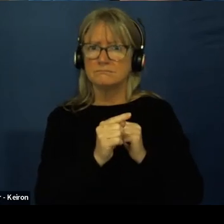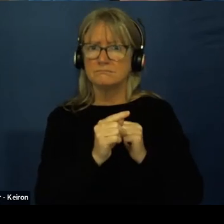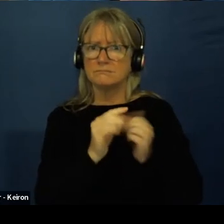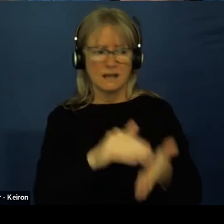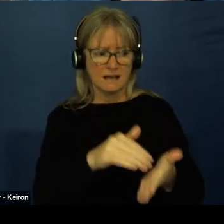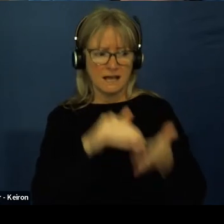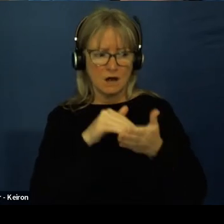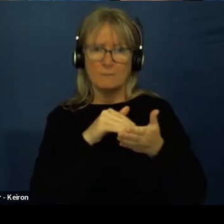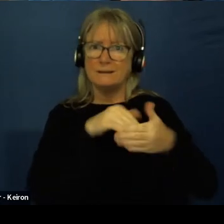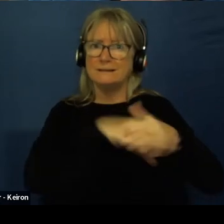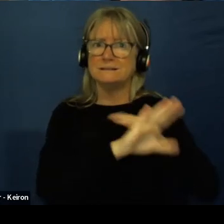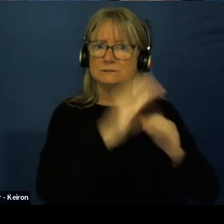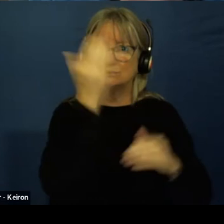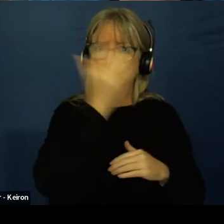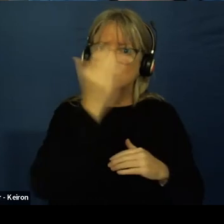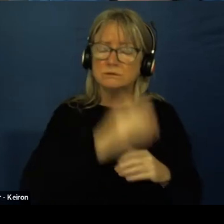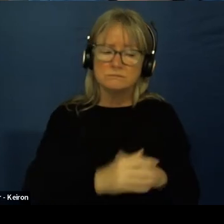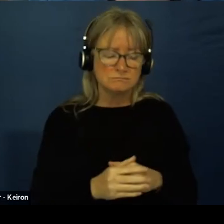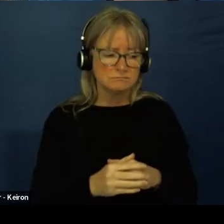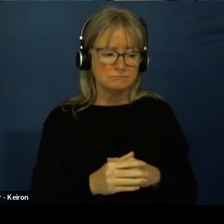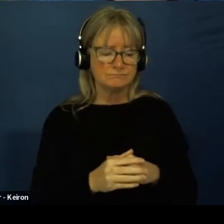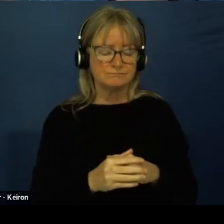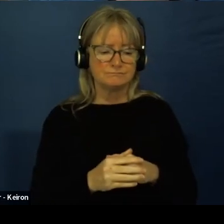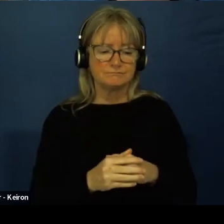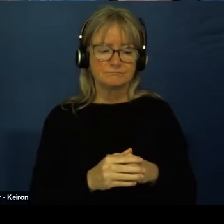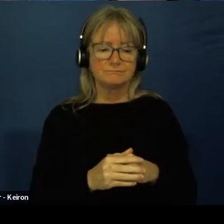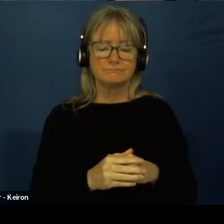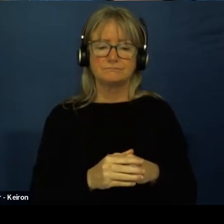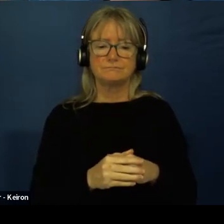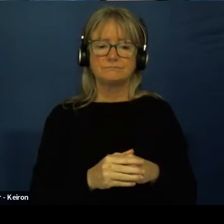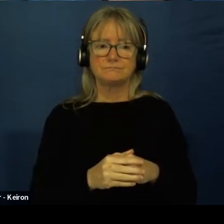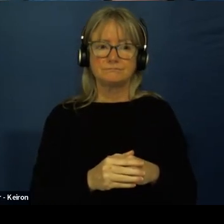And